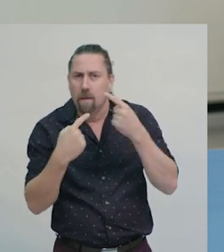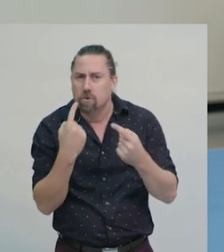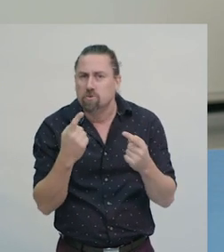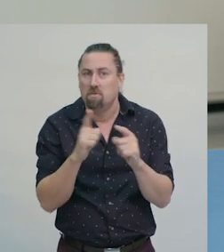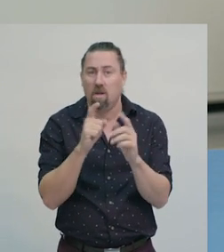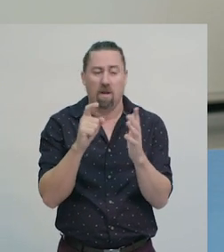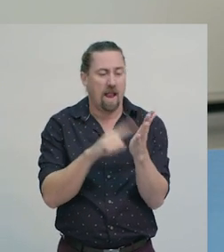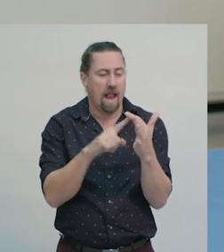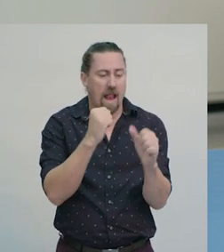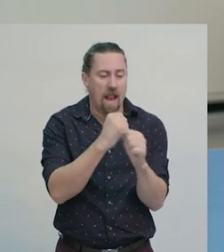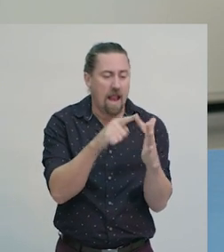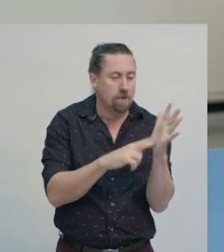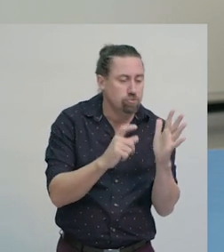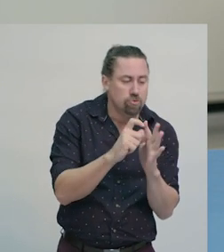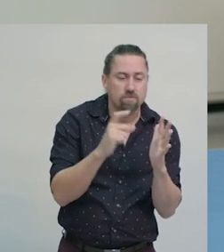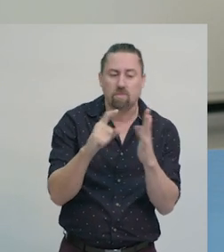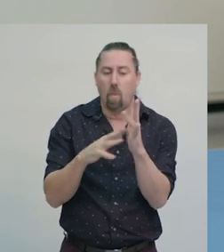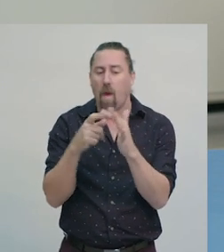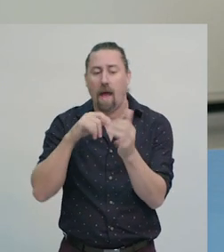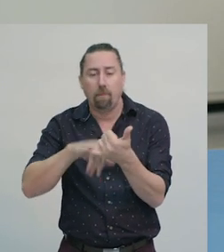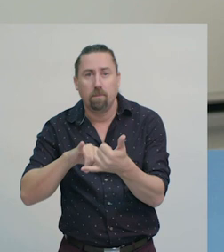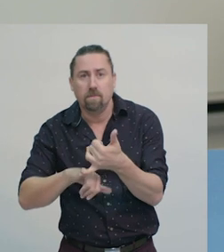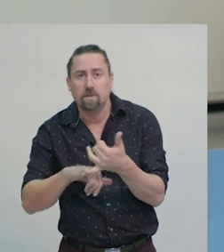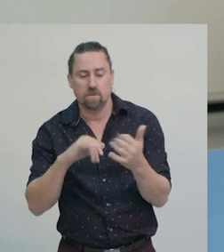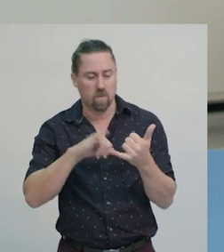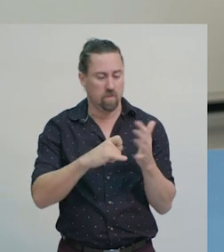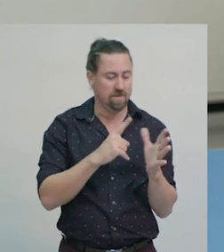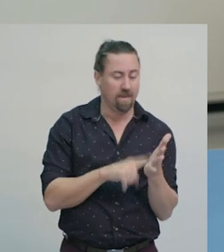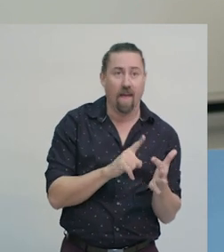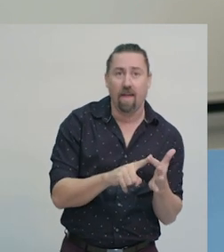Common features of maps include legends, compass points, and scale.